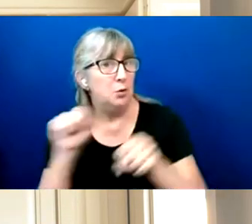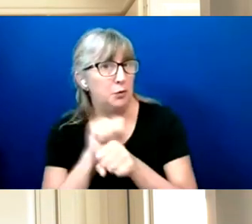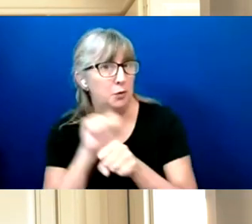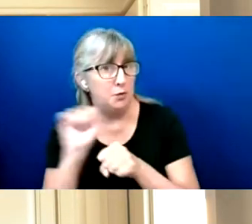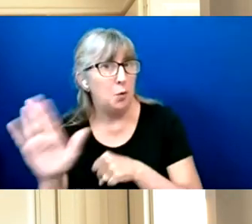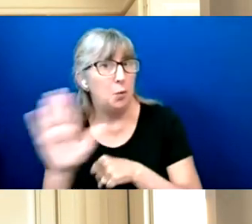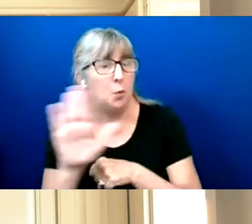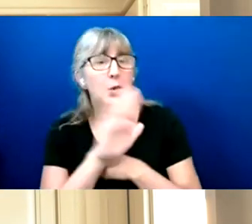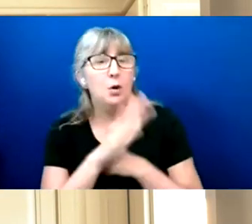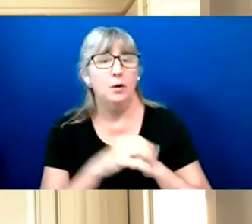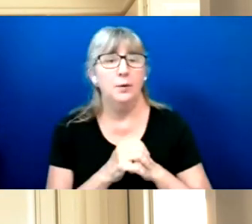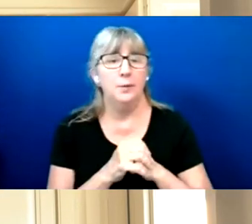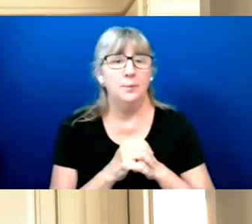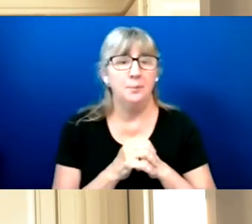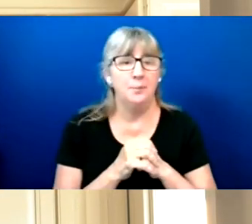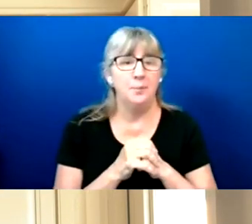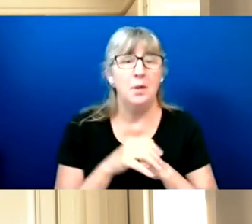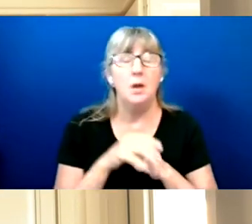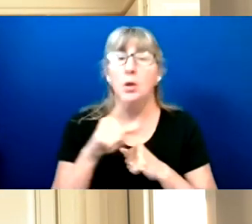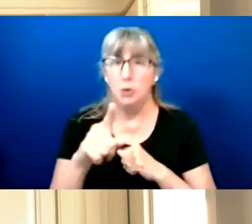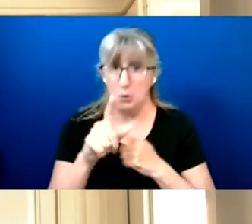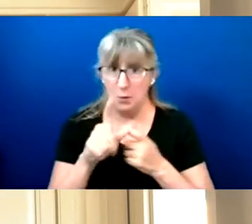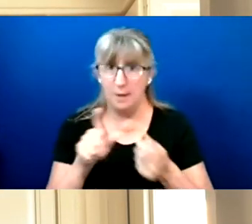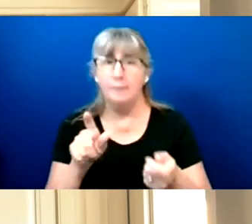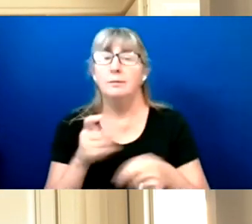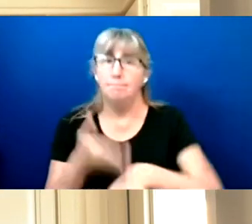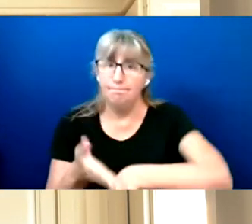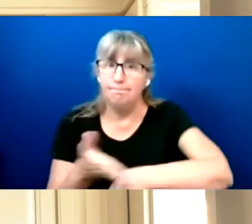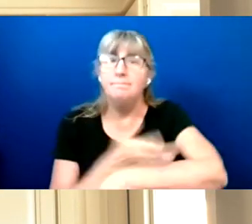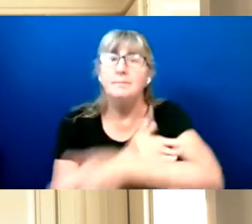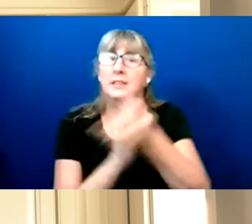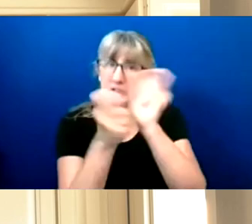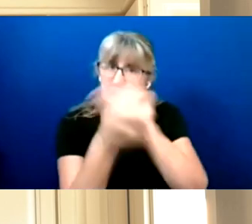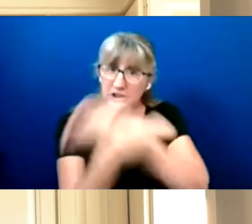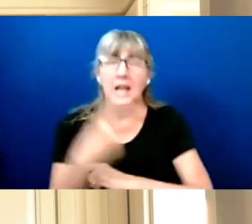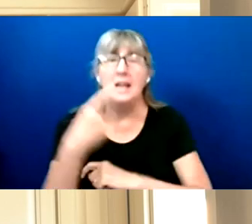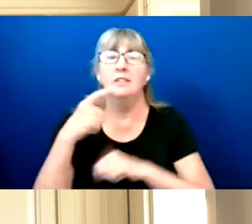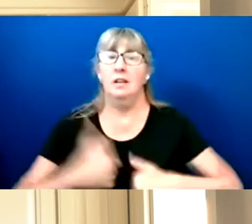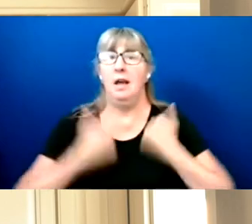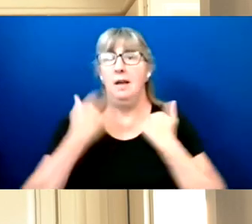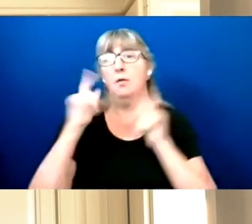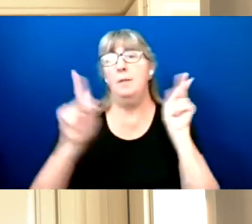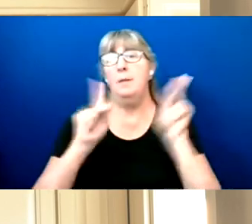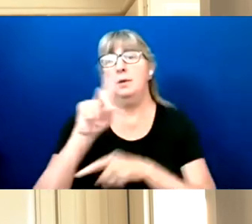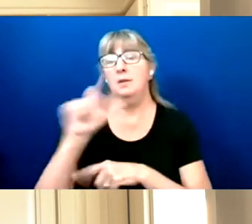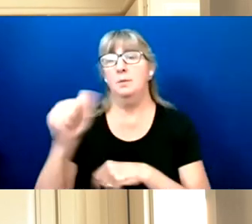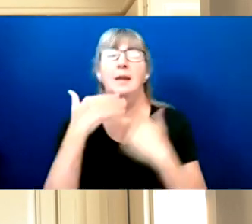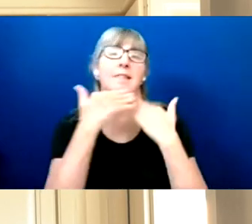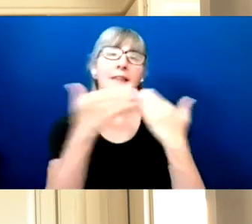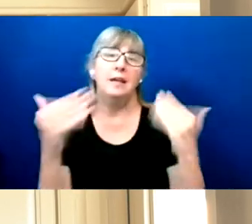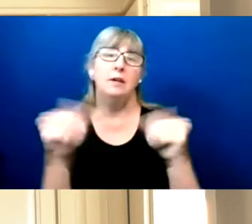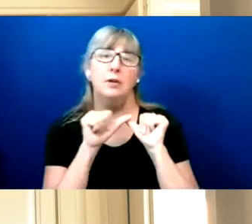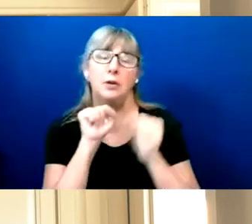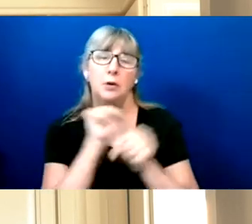You have moved the needle and you have made a difference for people with disabilities. Thank you for your continued hard work and dedication.